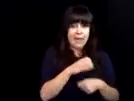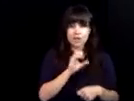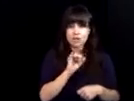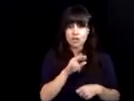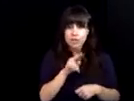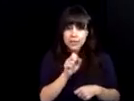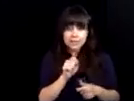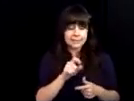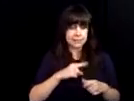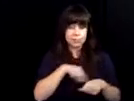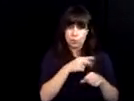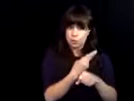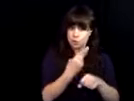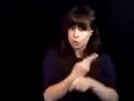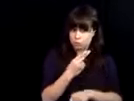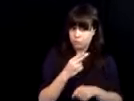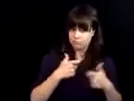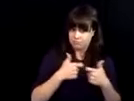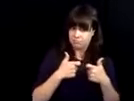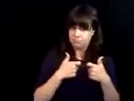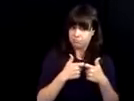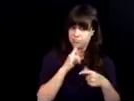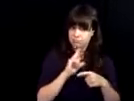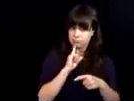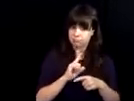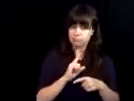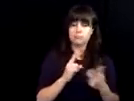robotics and sensors. It's not that easy, right?